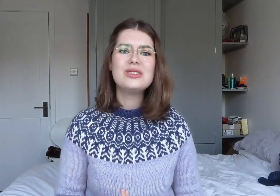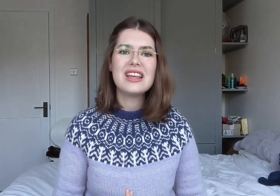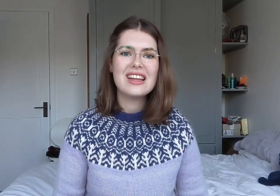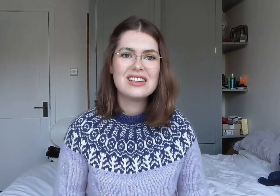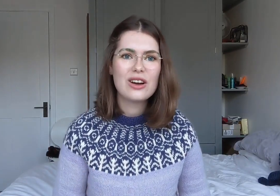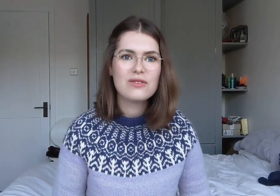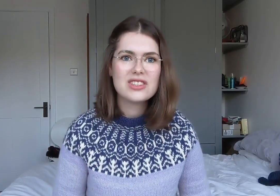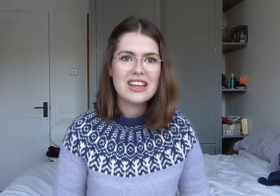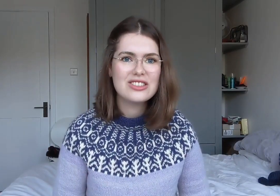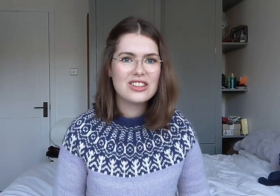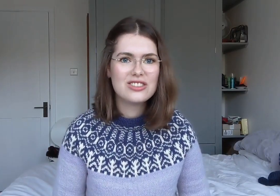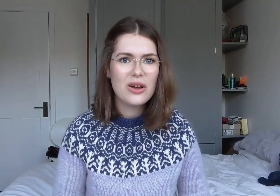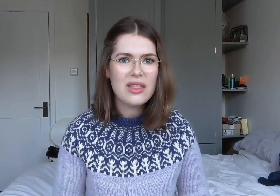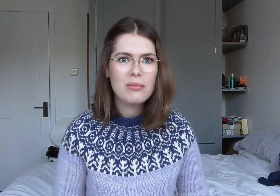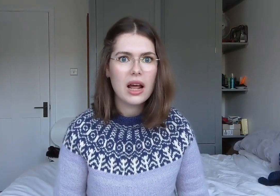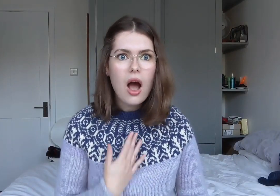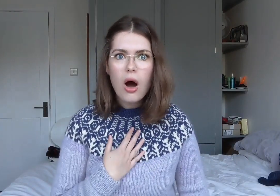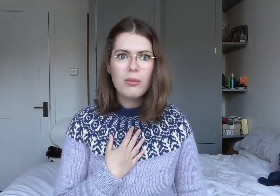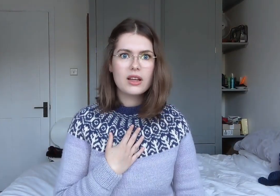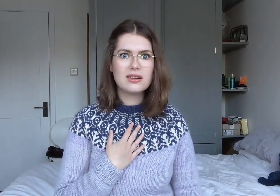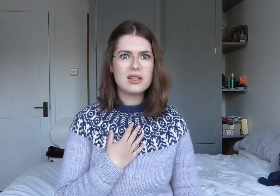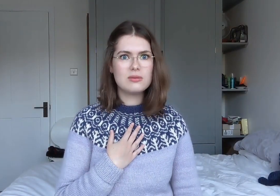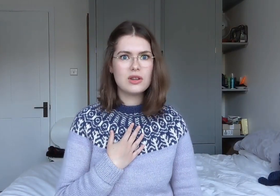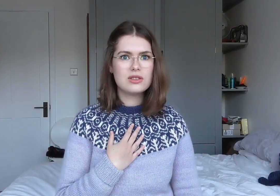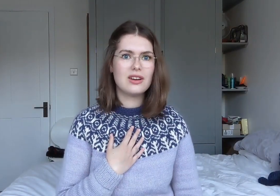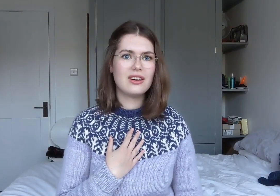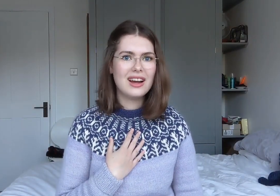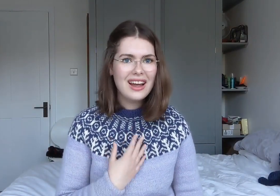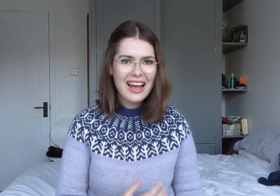If you do say it in a conversation, don't be like 'Oh my goodness, I'm so sorry.'